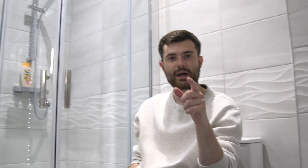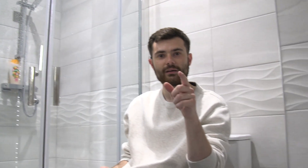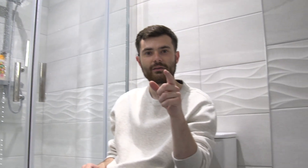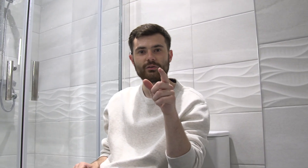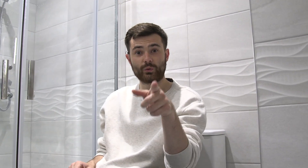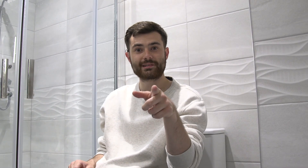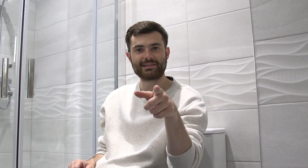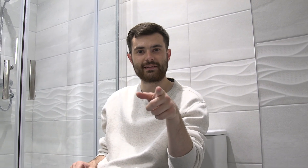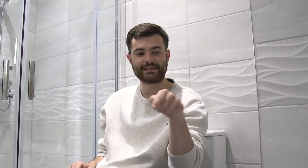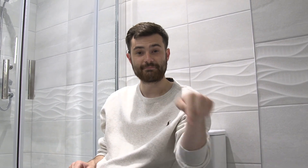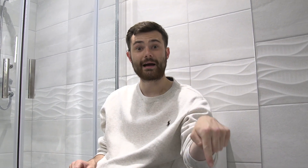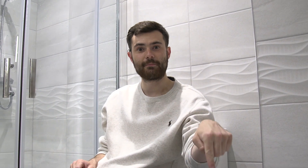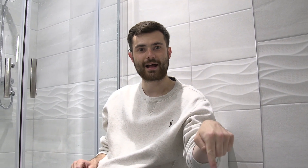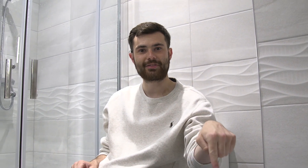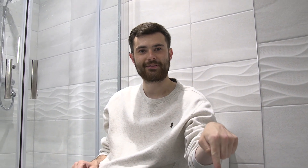Where you're sitting is in my bath...